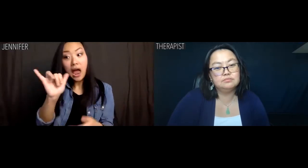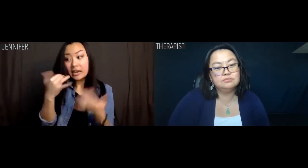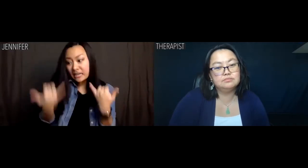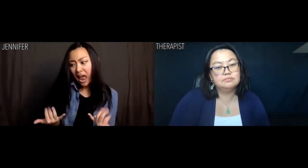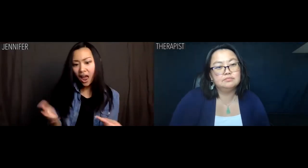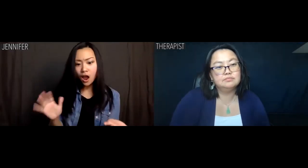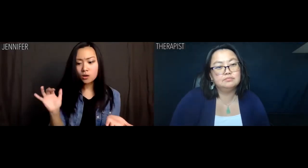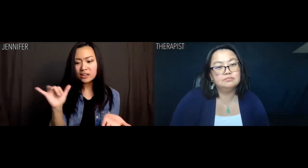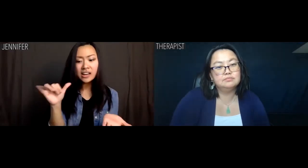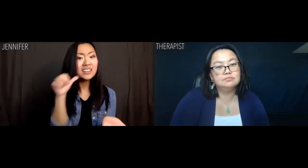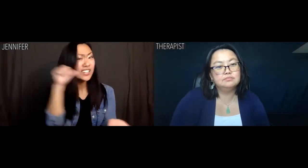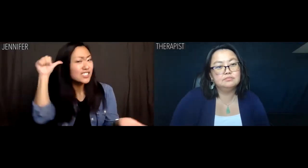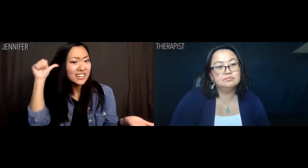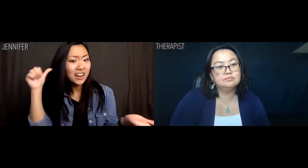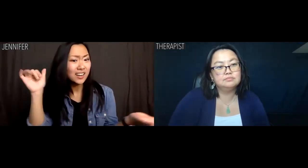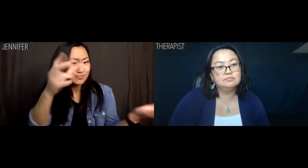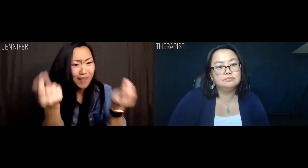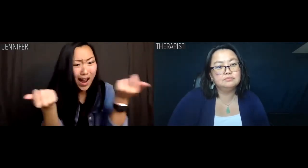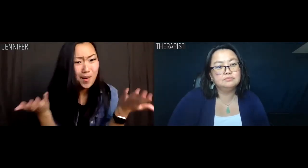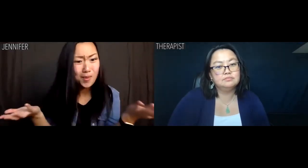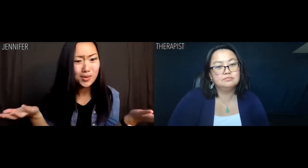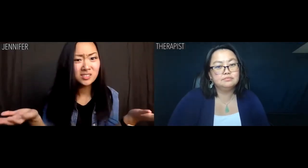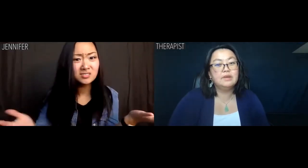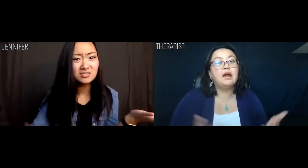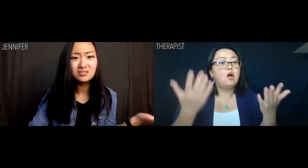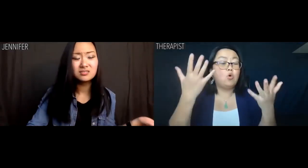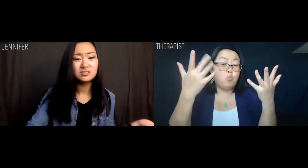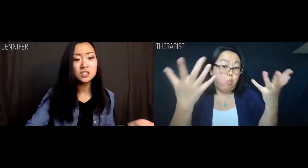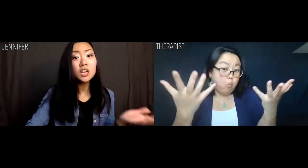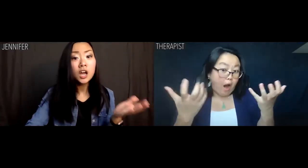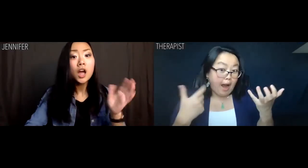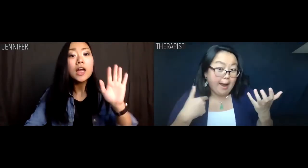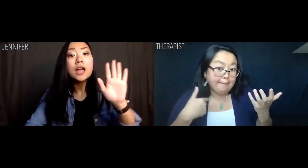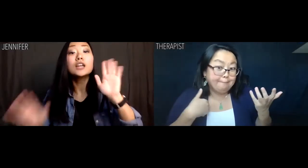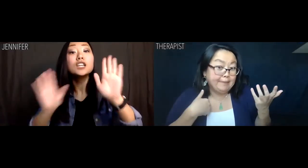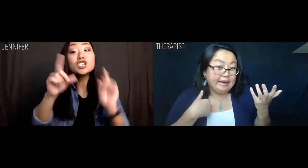Like now, like yesterday, pronto? Therapist: You want me to --